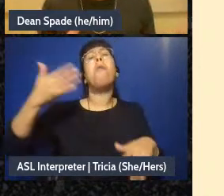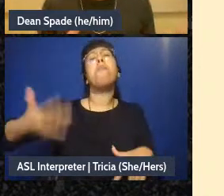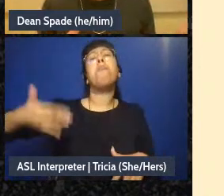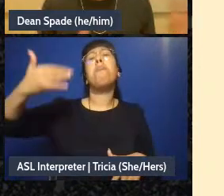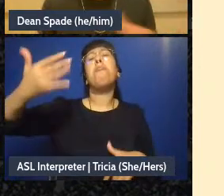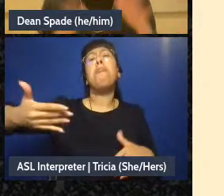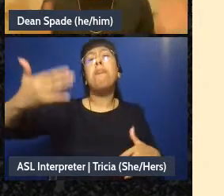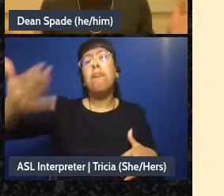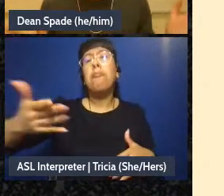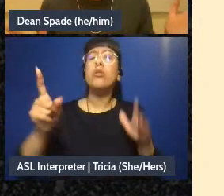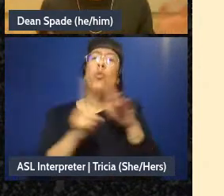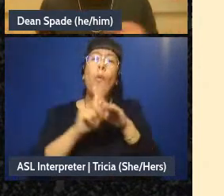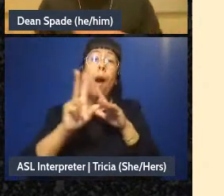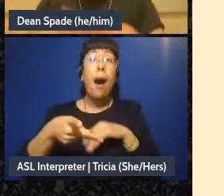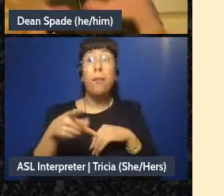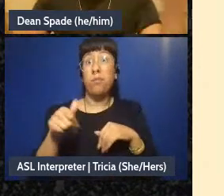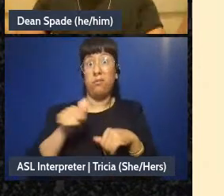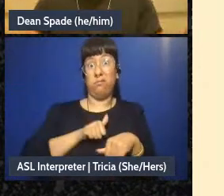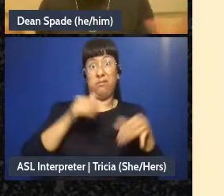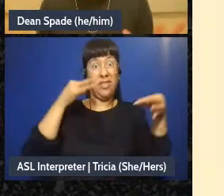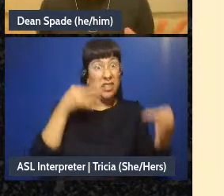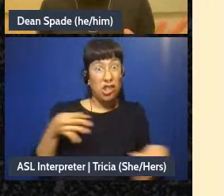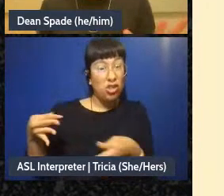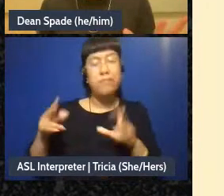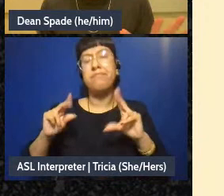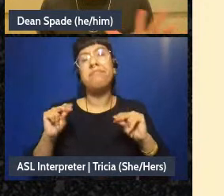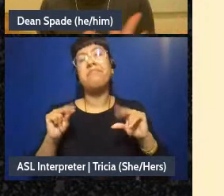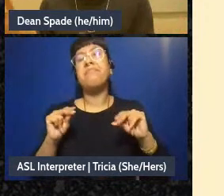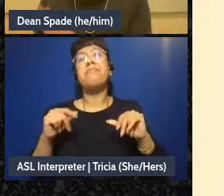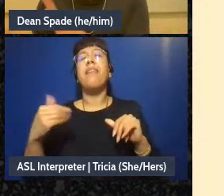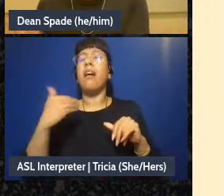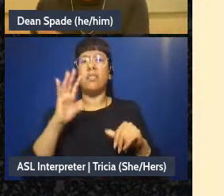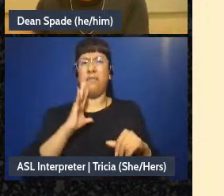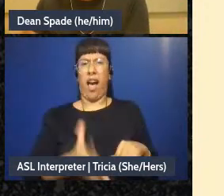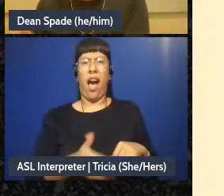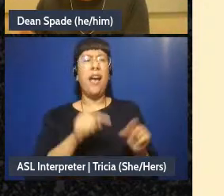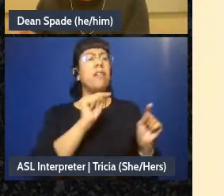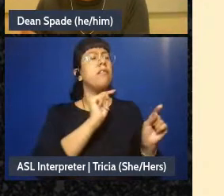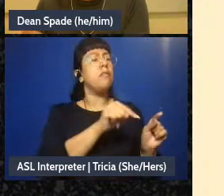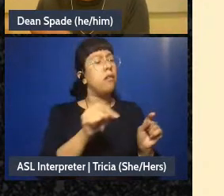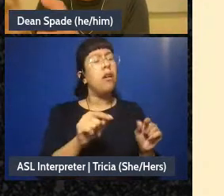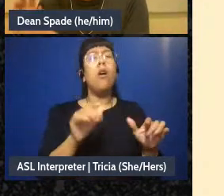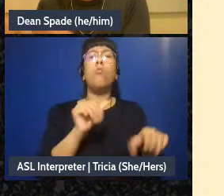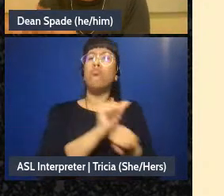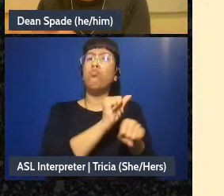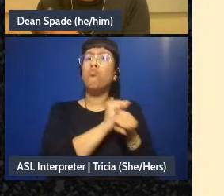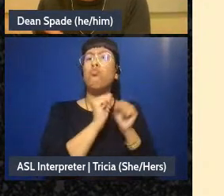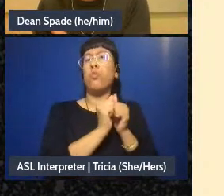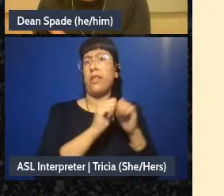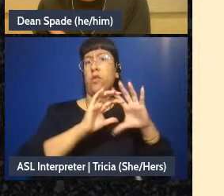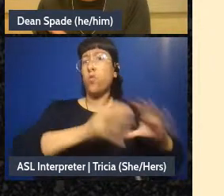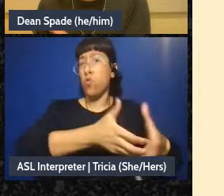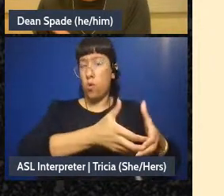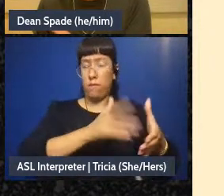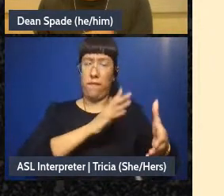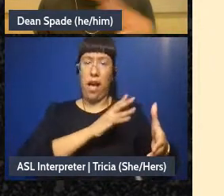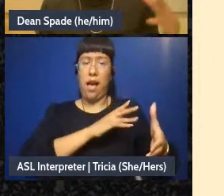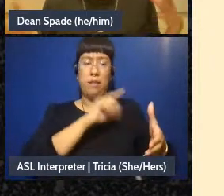decision making but that's fine like we've got a broader field of people who, like, want to do work with the group and they do work with this particular team but they're not,